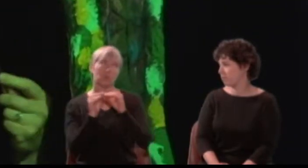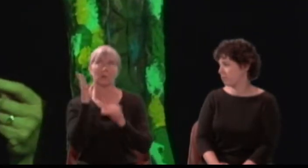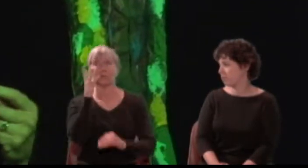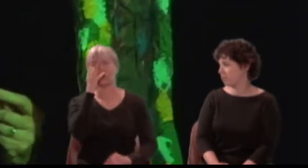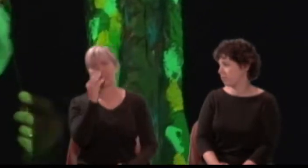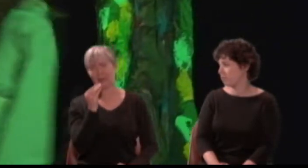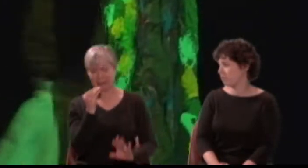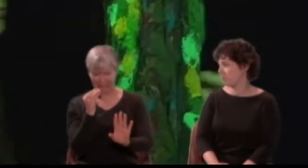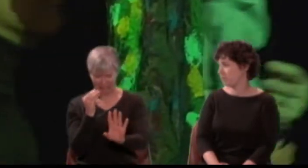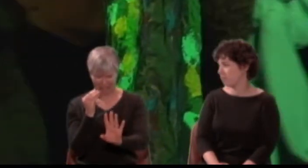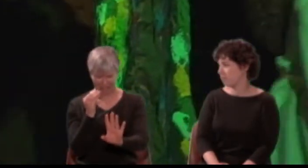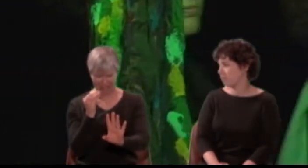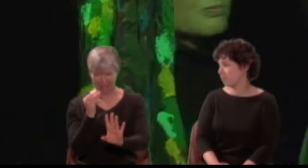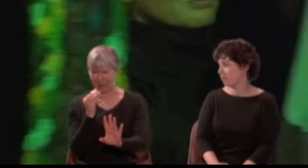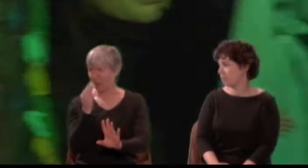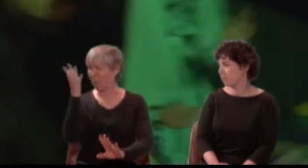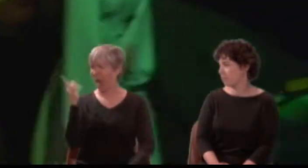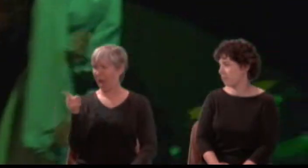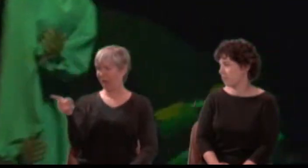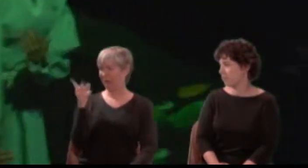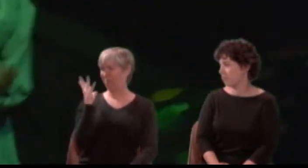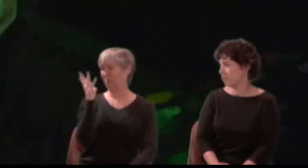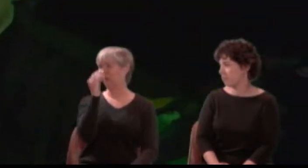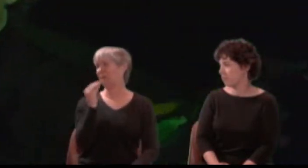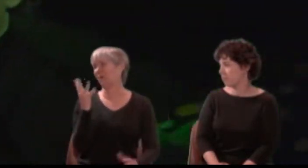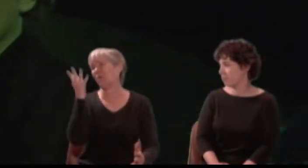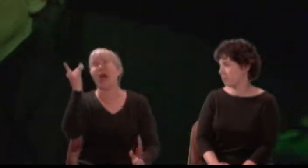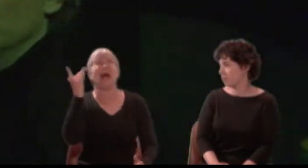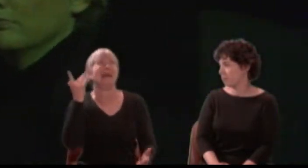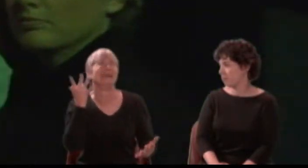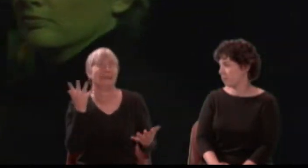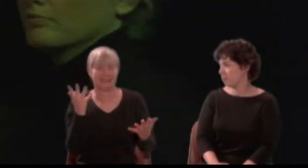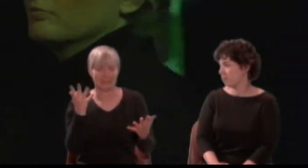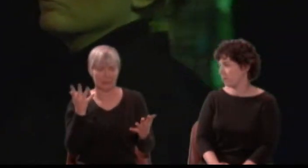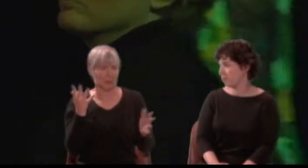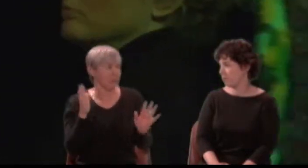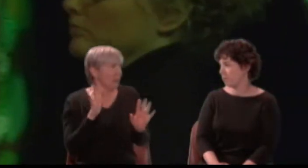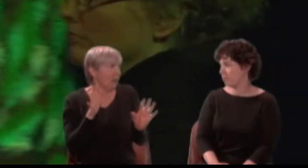How came her eyes so bright? [Sniff] Not with salt tears.